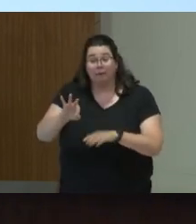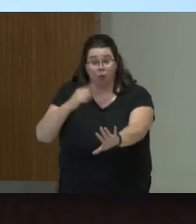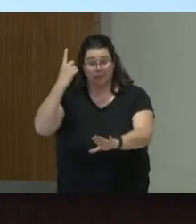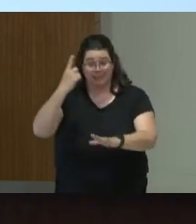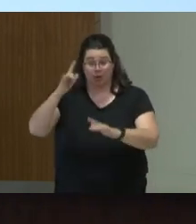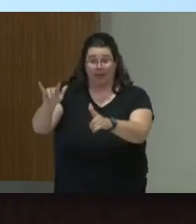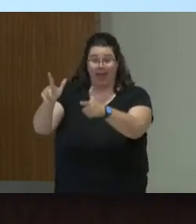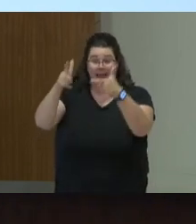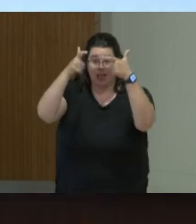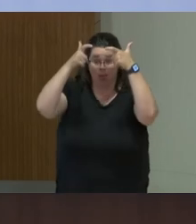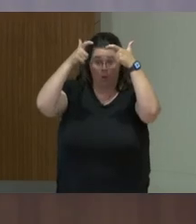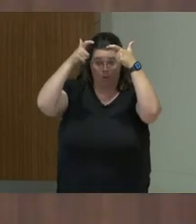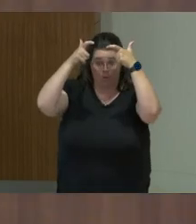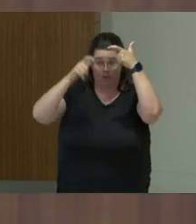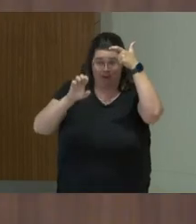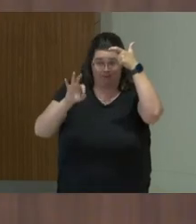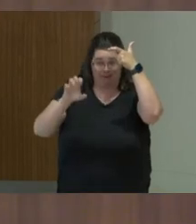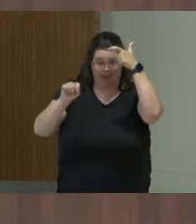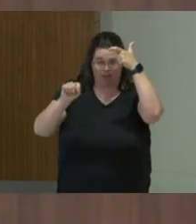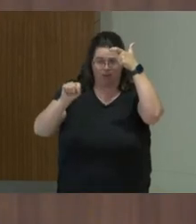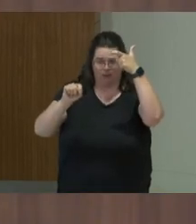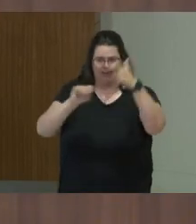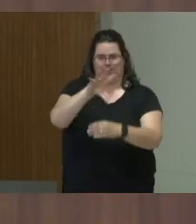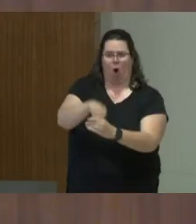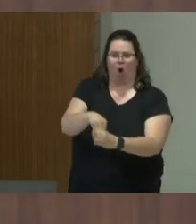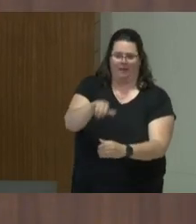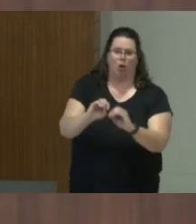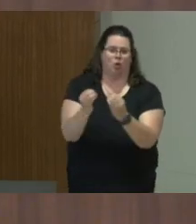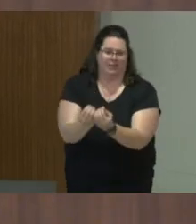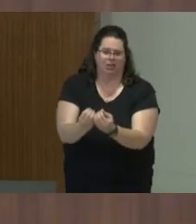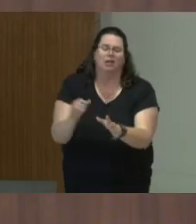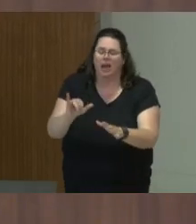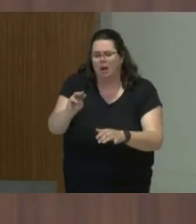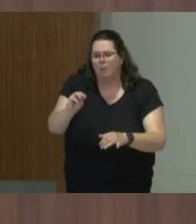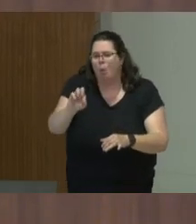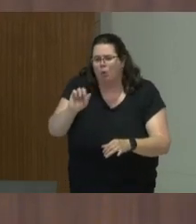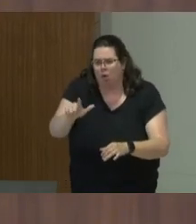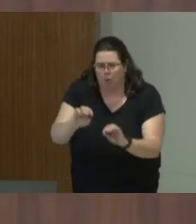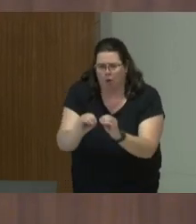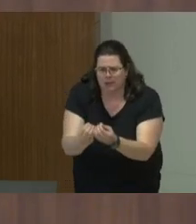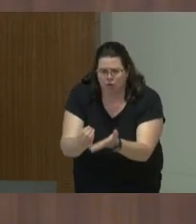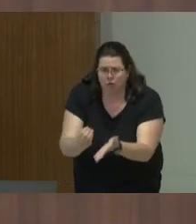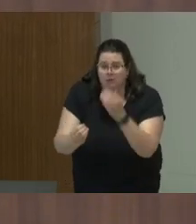as inherent to this type of organization, morally good organization, I think it would be very interesting to look also at